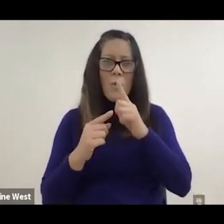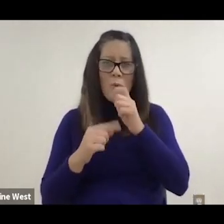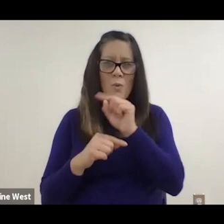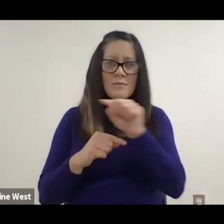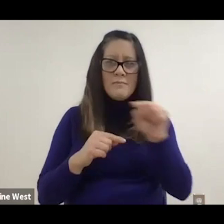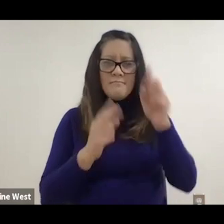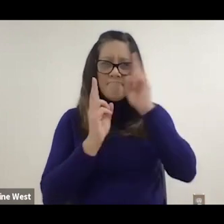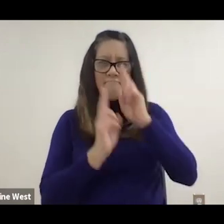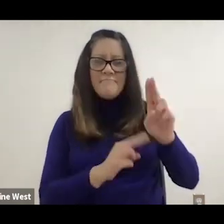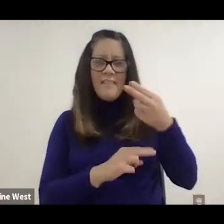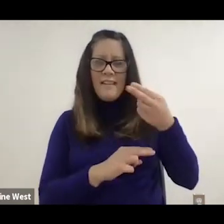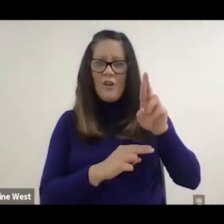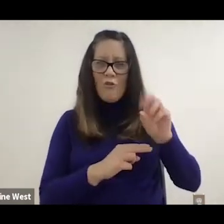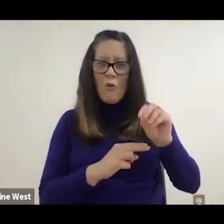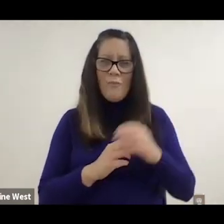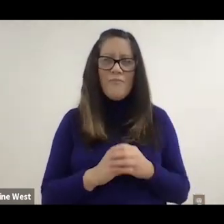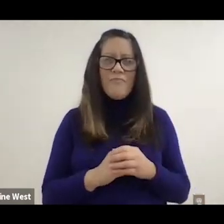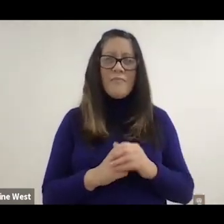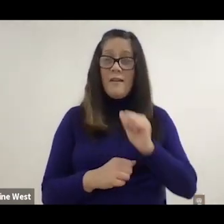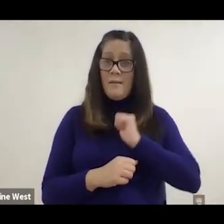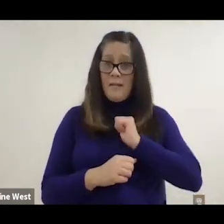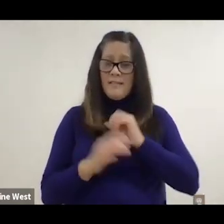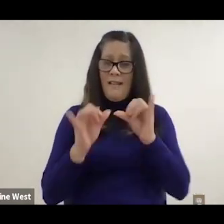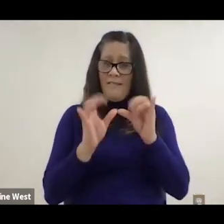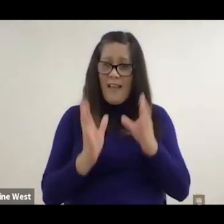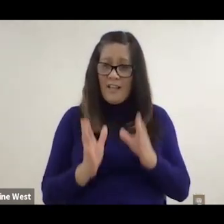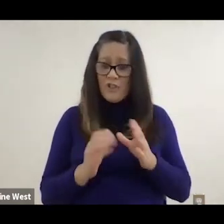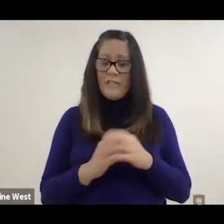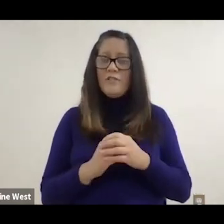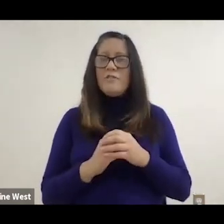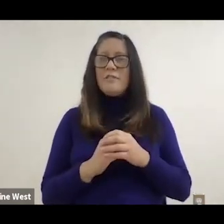And also I'm an engineer and inventor, person with disability and veteran,